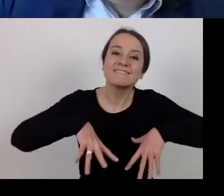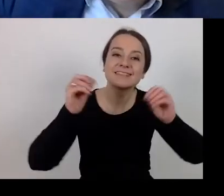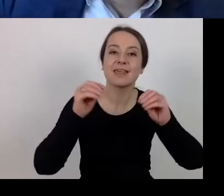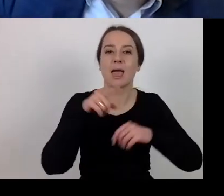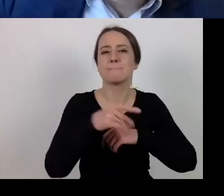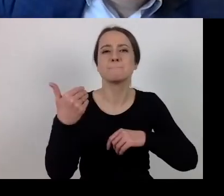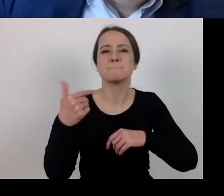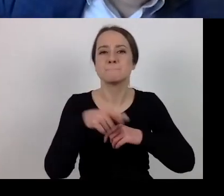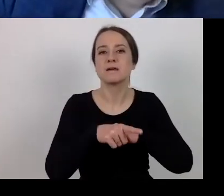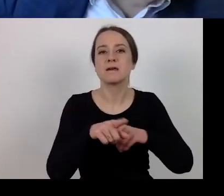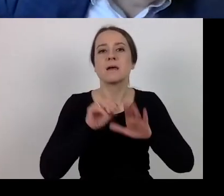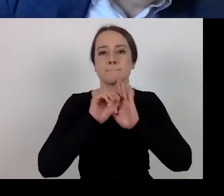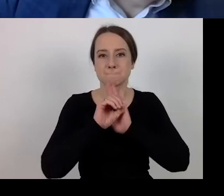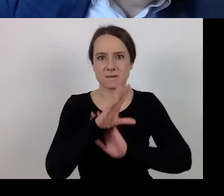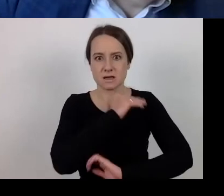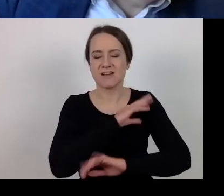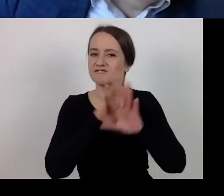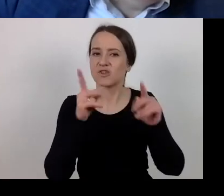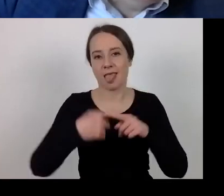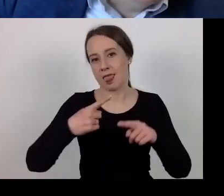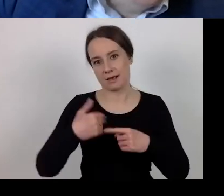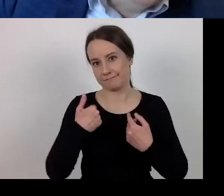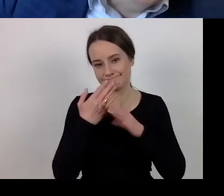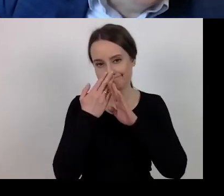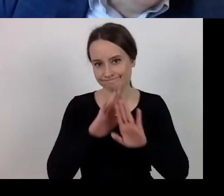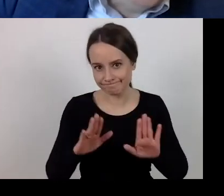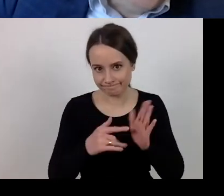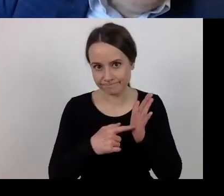I enumerated all the elements relating to